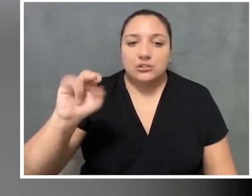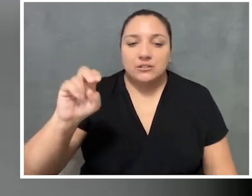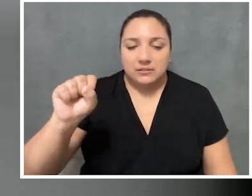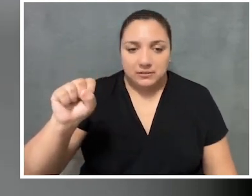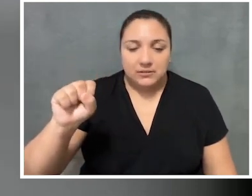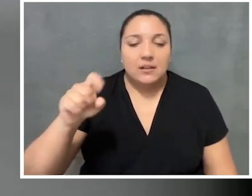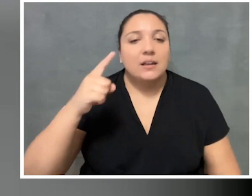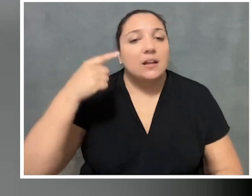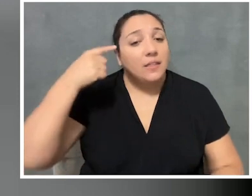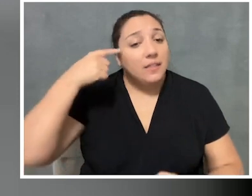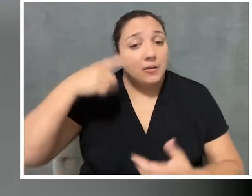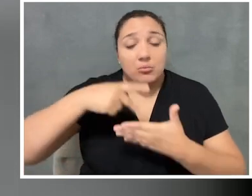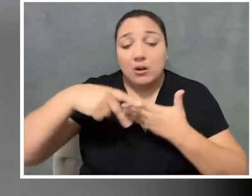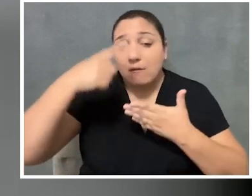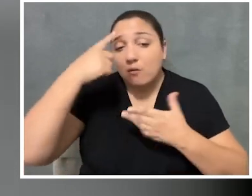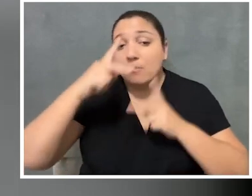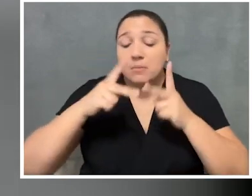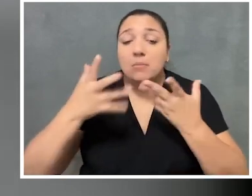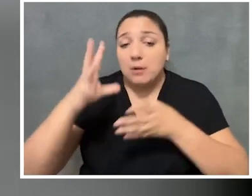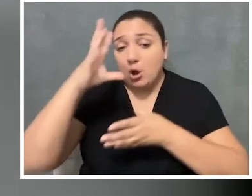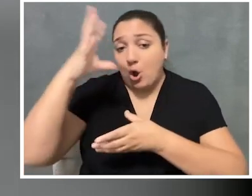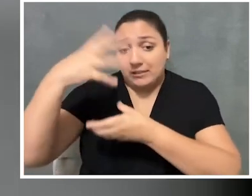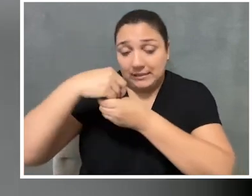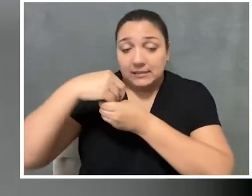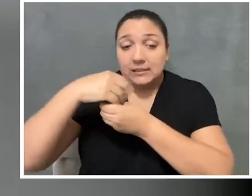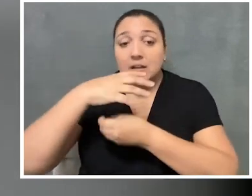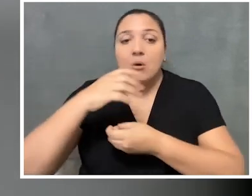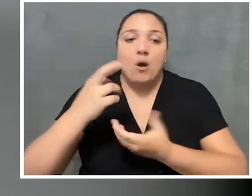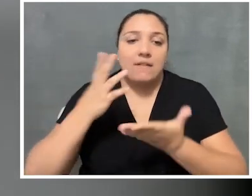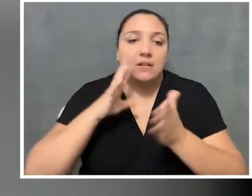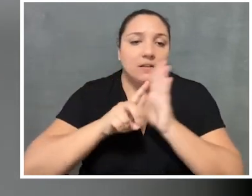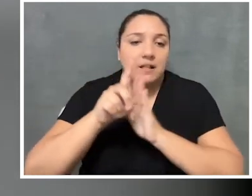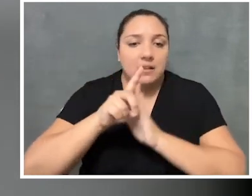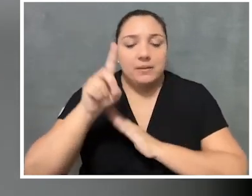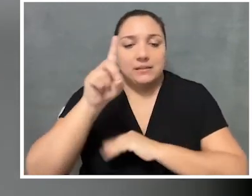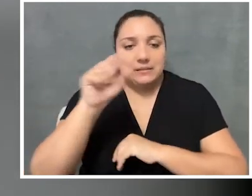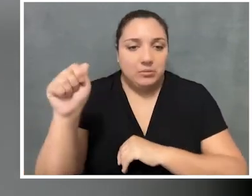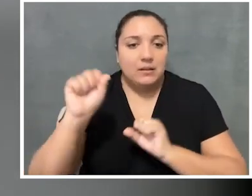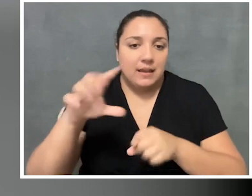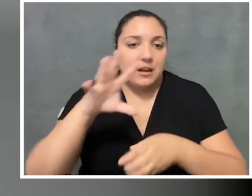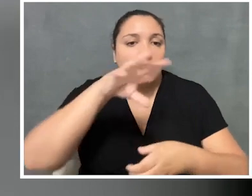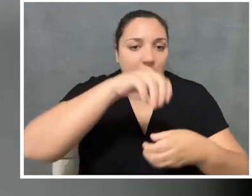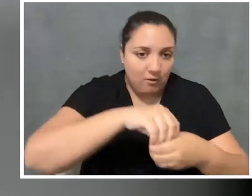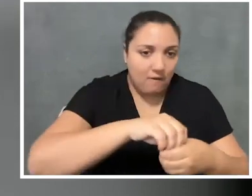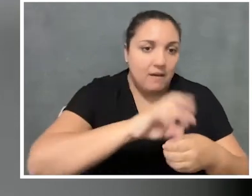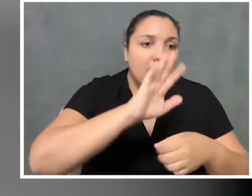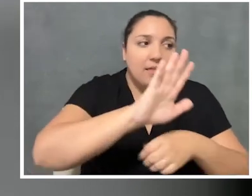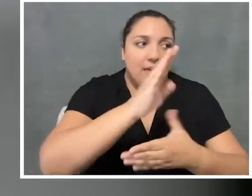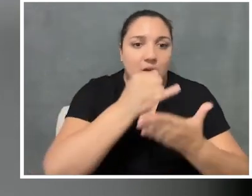or have other intellectual developmental disabilities, to enter the arts and culture workforce.